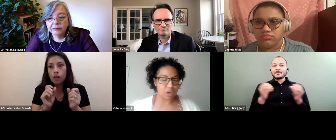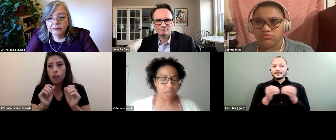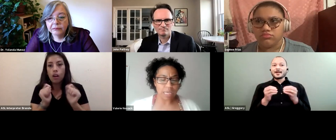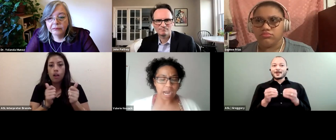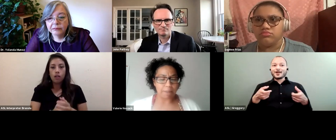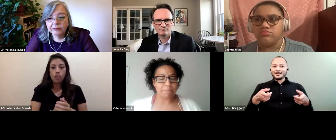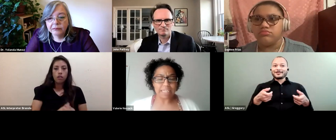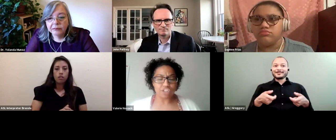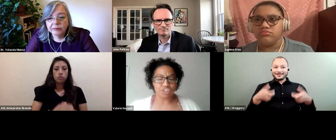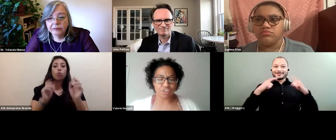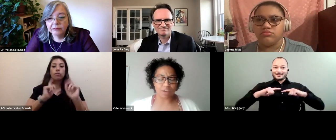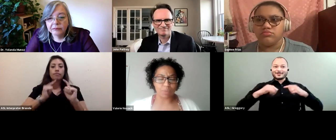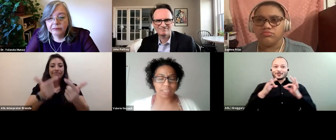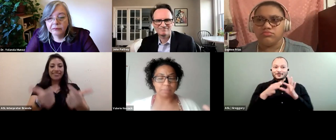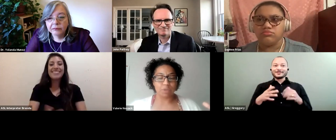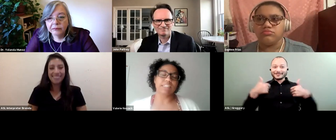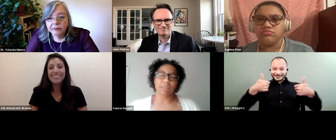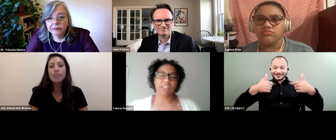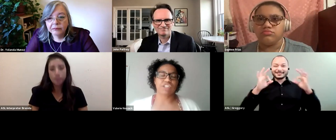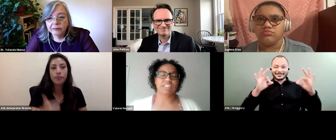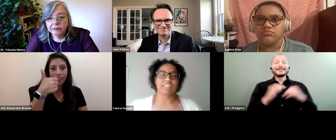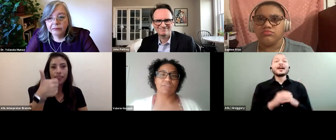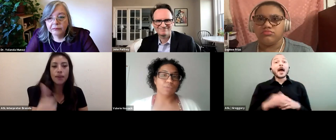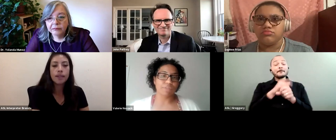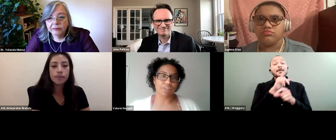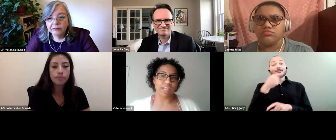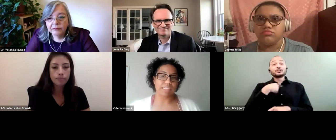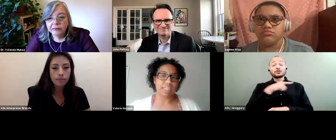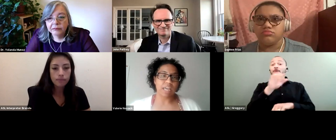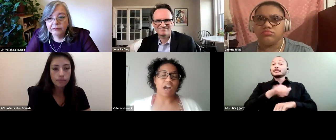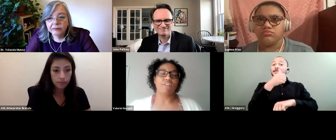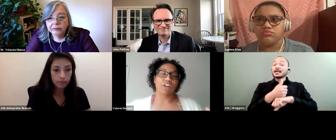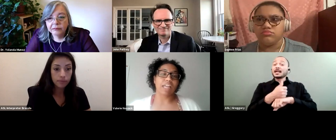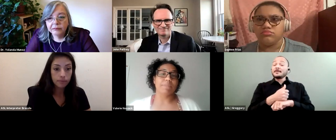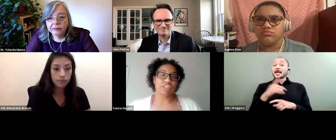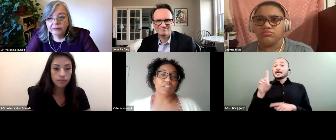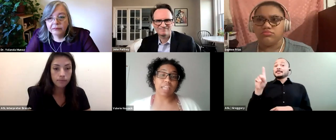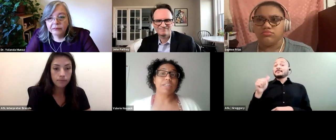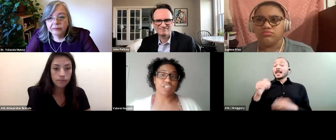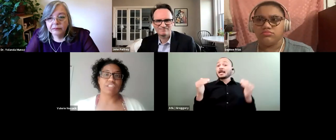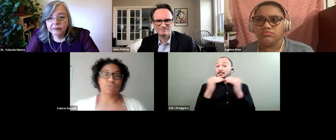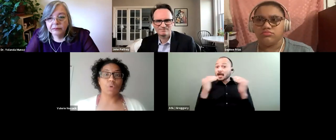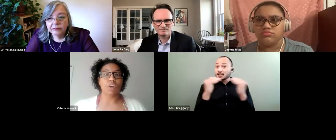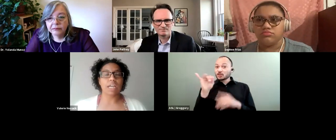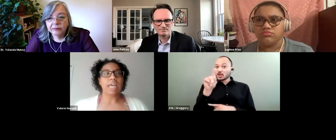And so, making sure that we put disability justice at the forefront of our climate justice work,